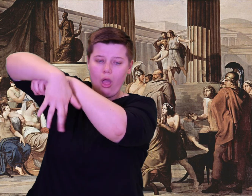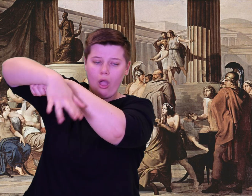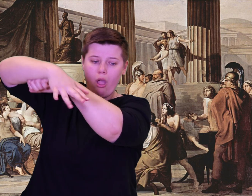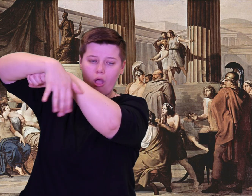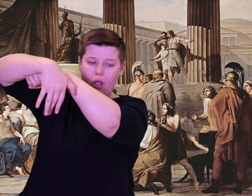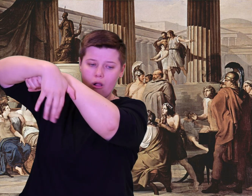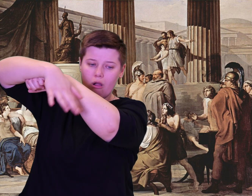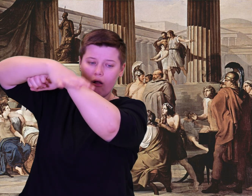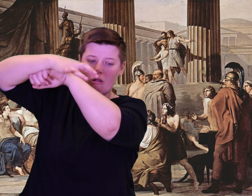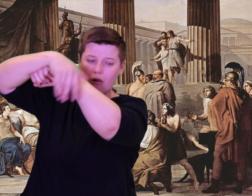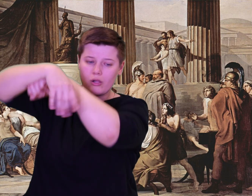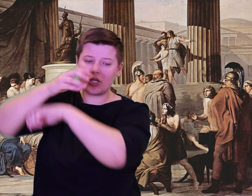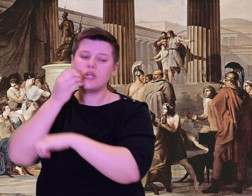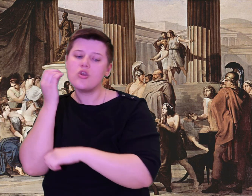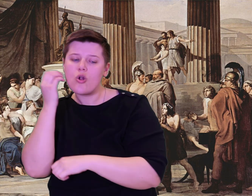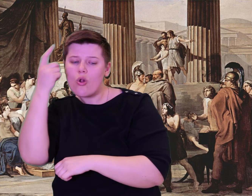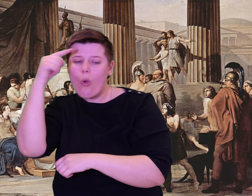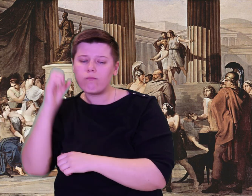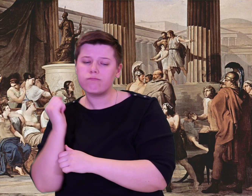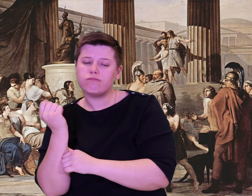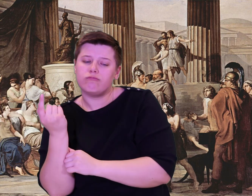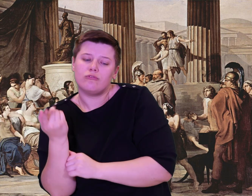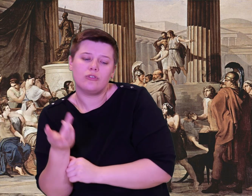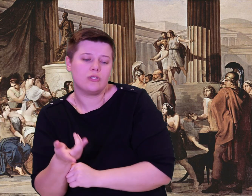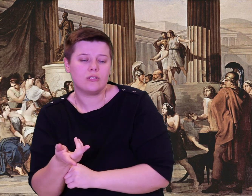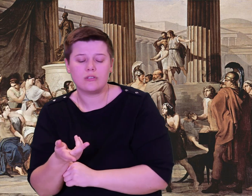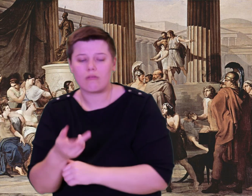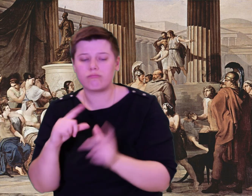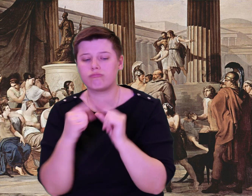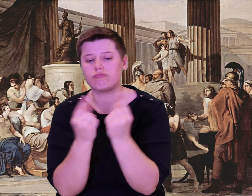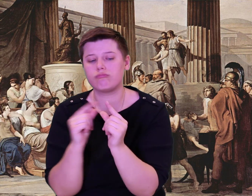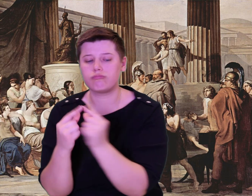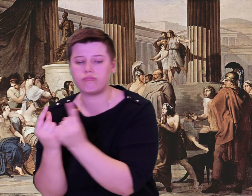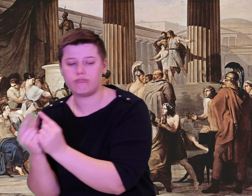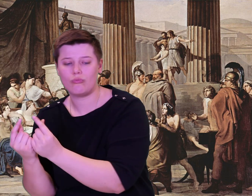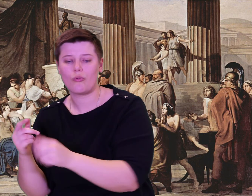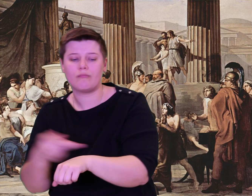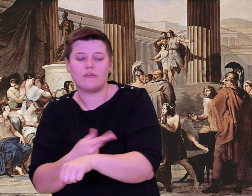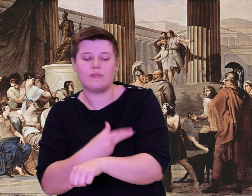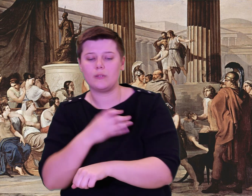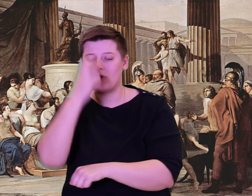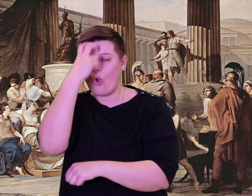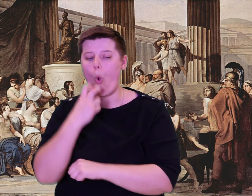and slept on shore beside the sea. But when the rosy hands of Dawn appeared,